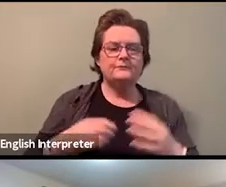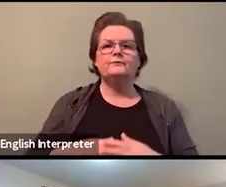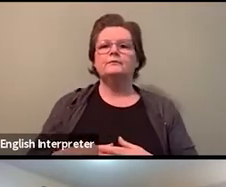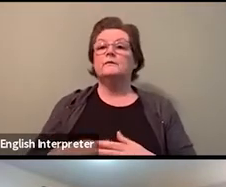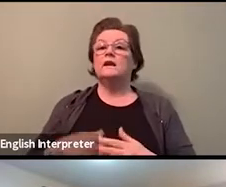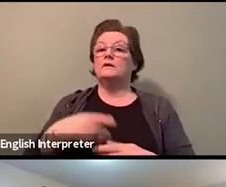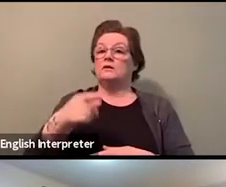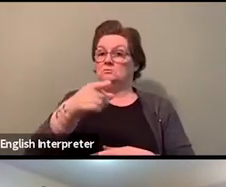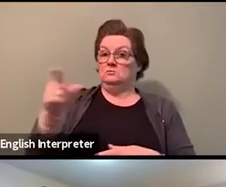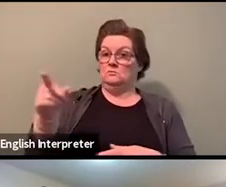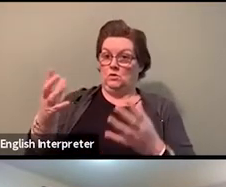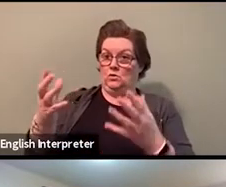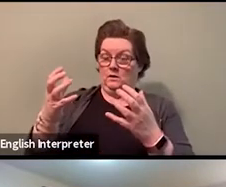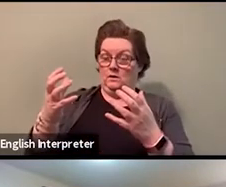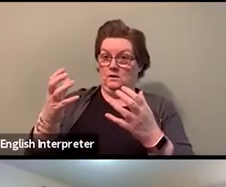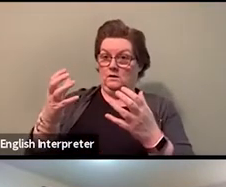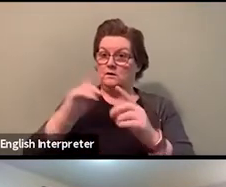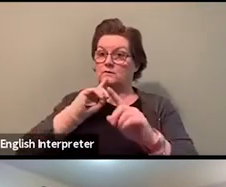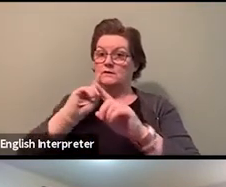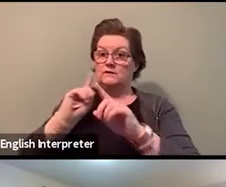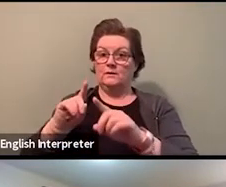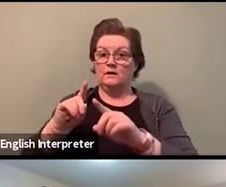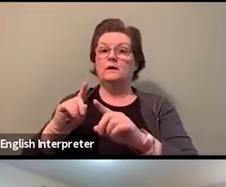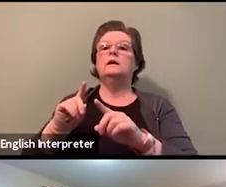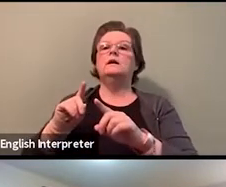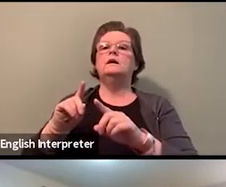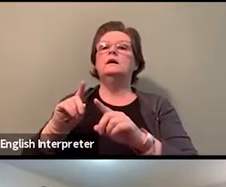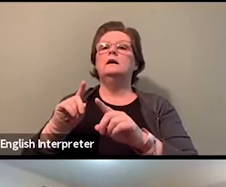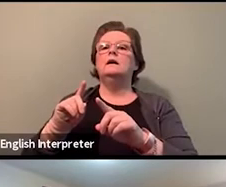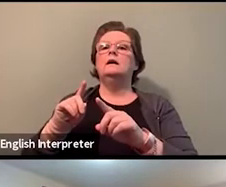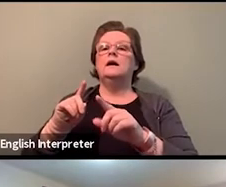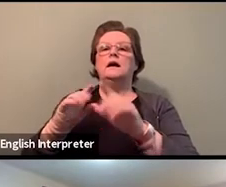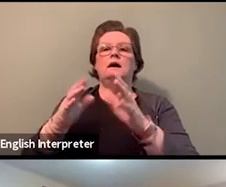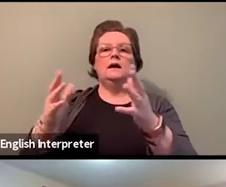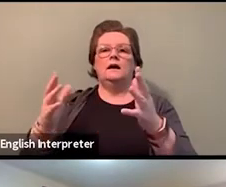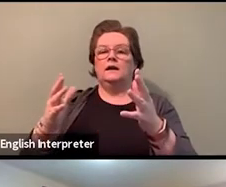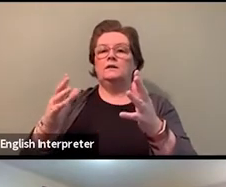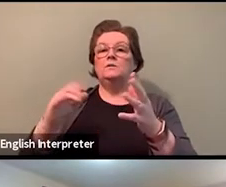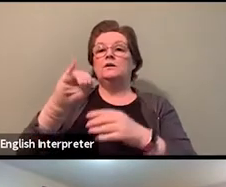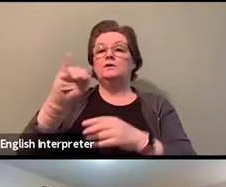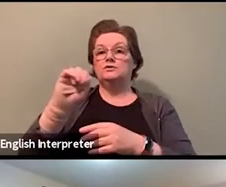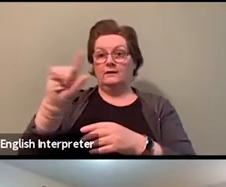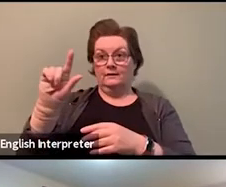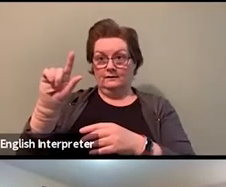And I think maybe Jill, when Jill arrives, speaking to the labeling of groups as